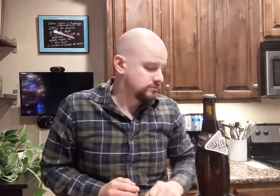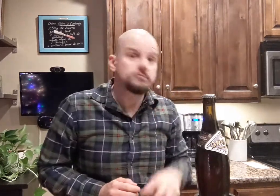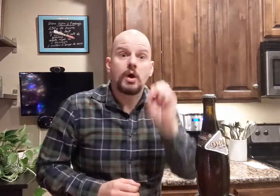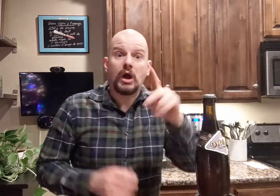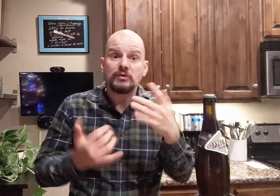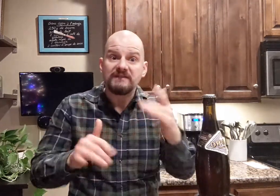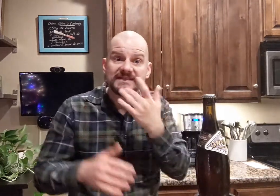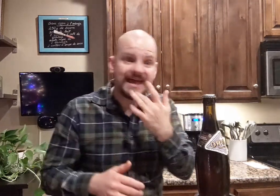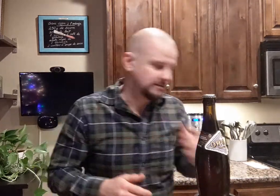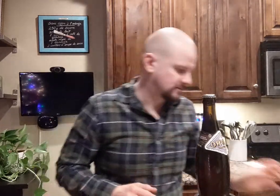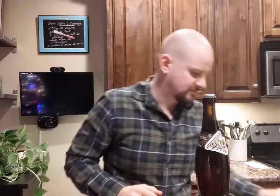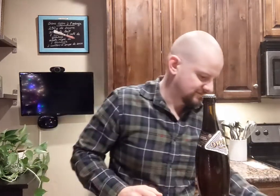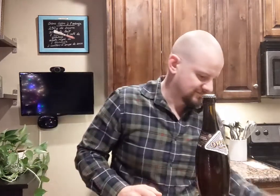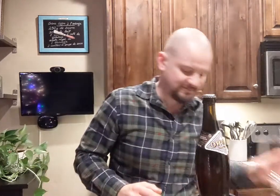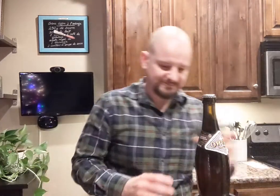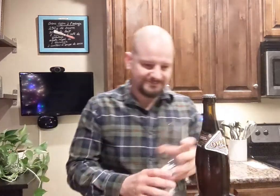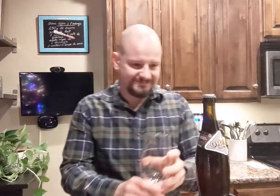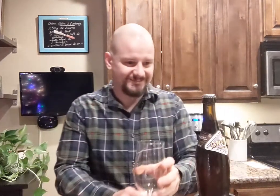Now, let's taste it!